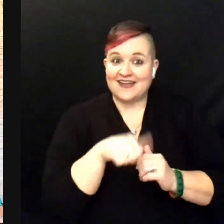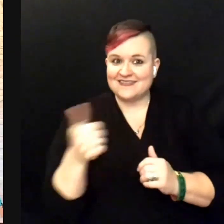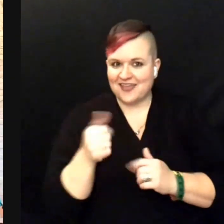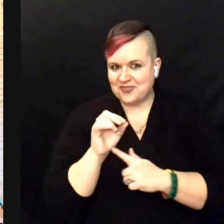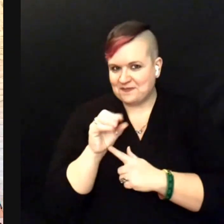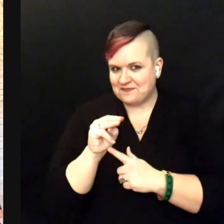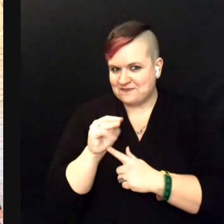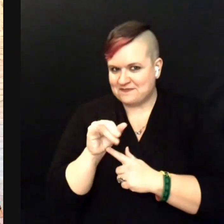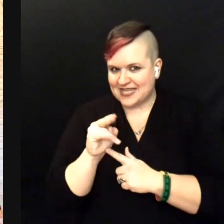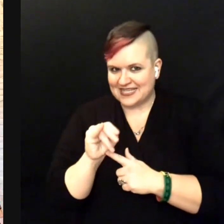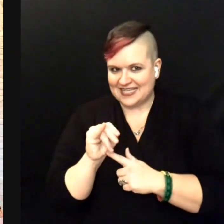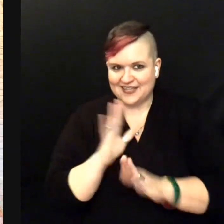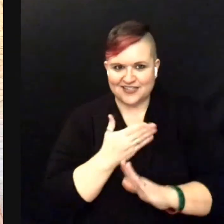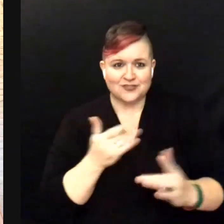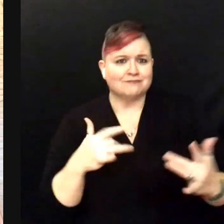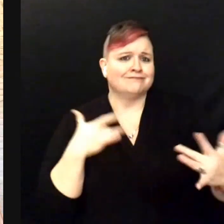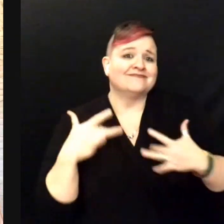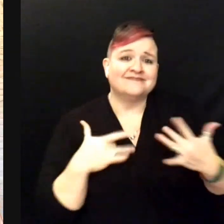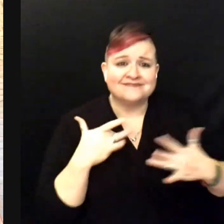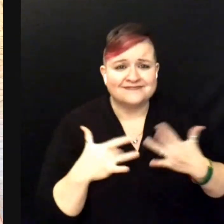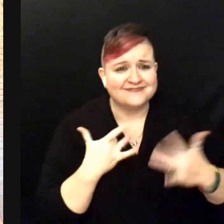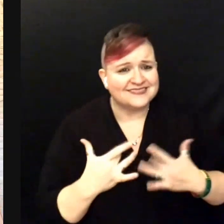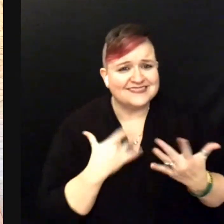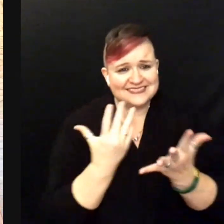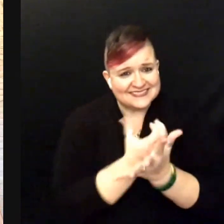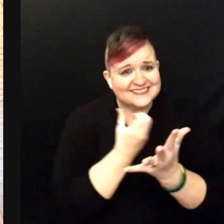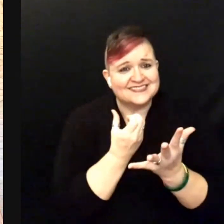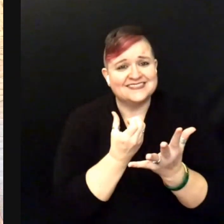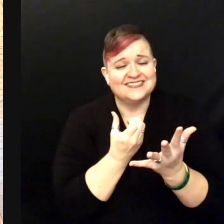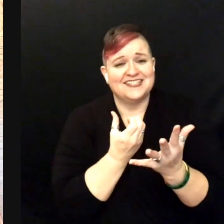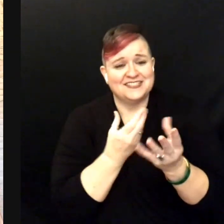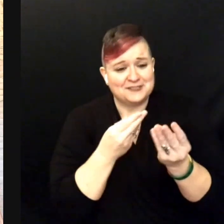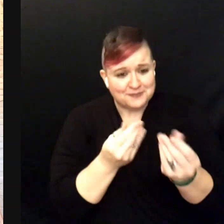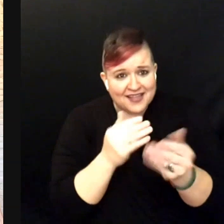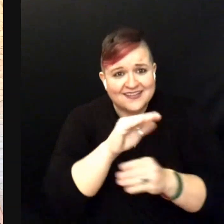I am so excited to get another chance to spend the evening with you.